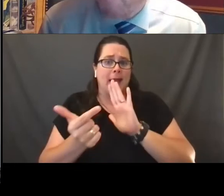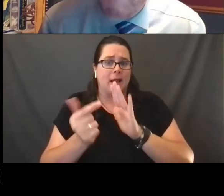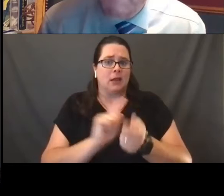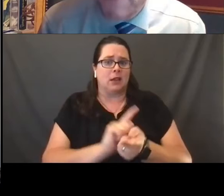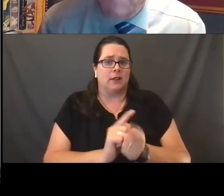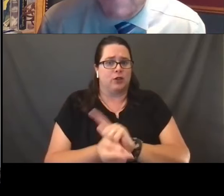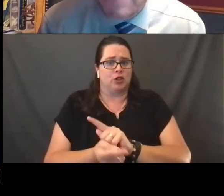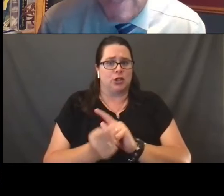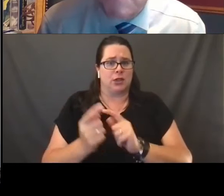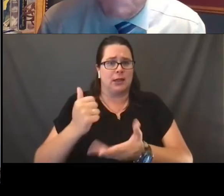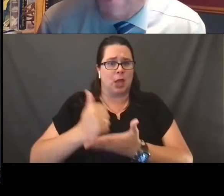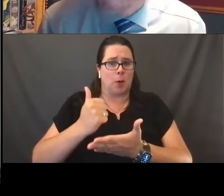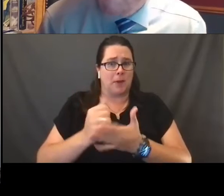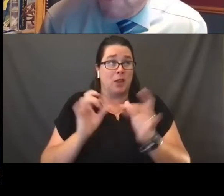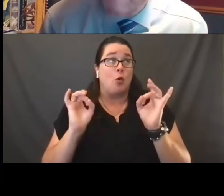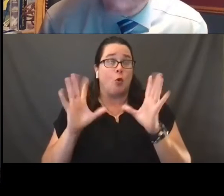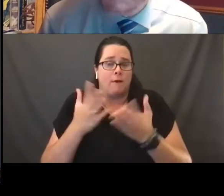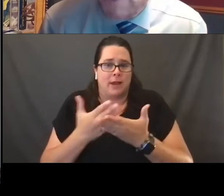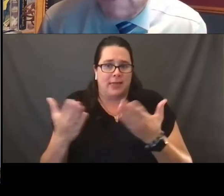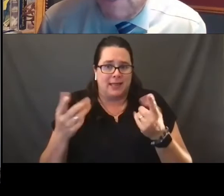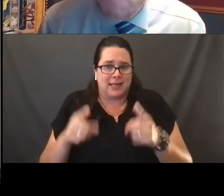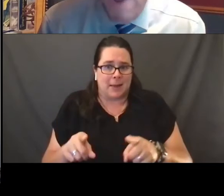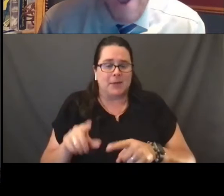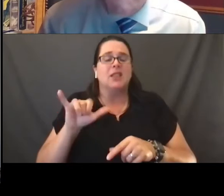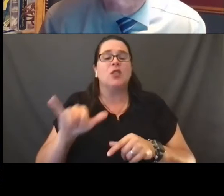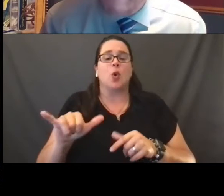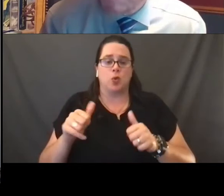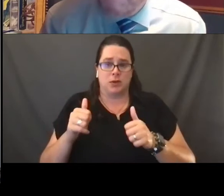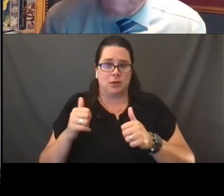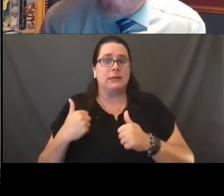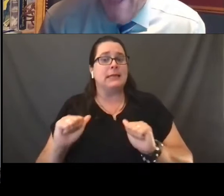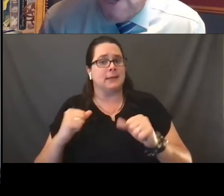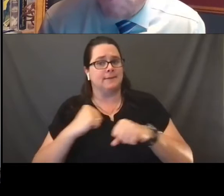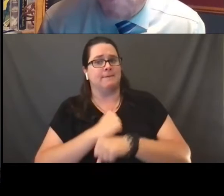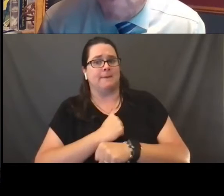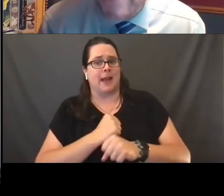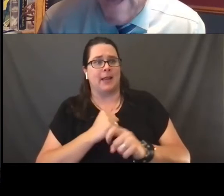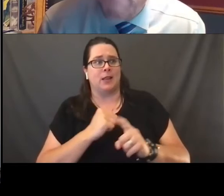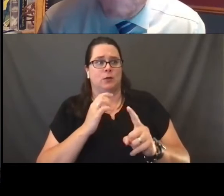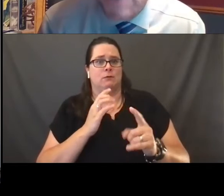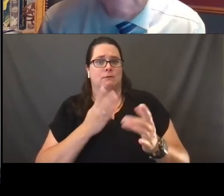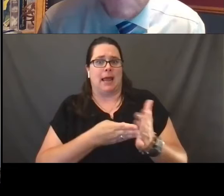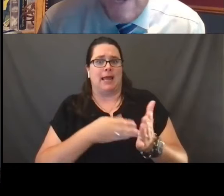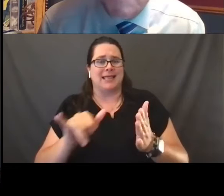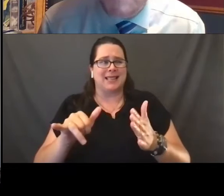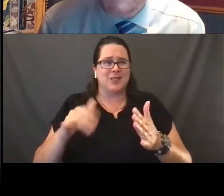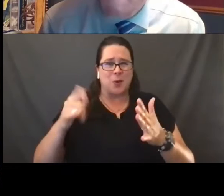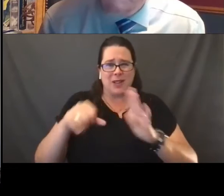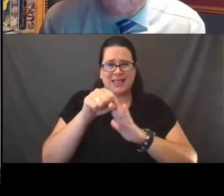and the horrific things that it does. Those efforts continue. We've got something about patchwork right now in the state of Wisconsin,